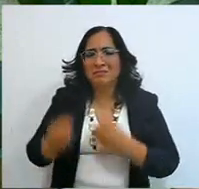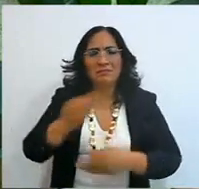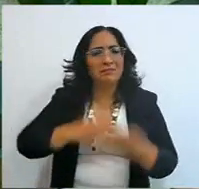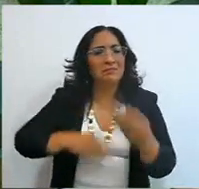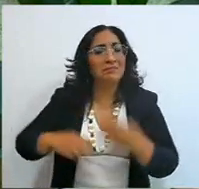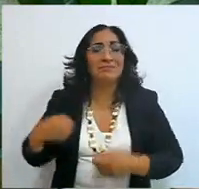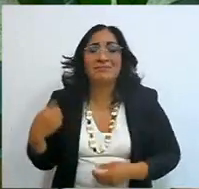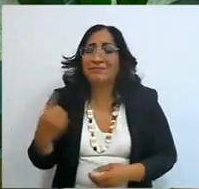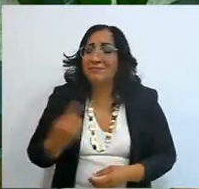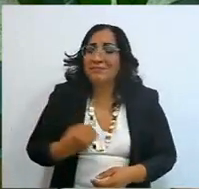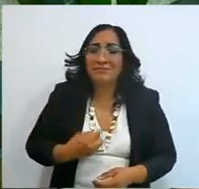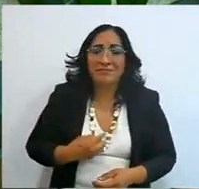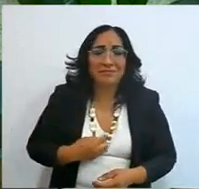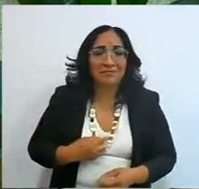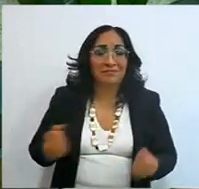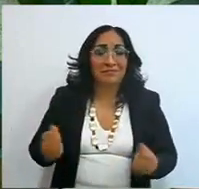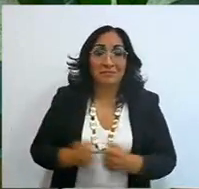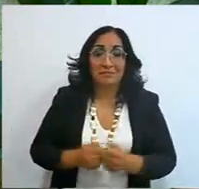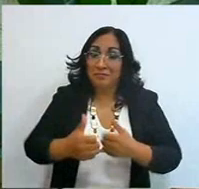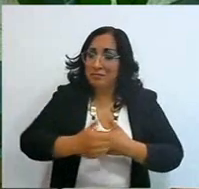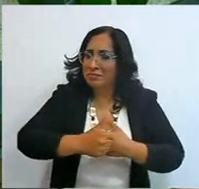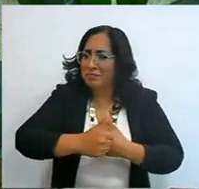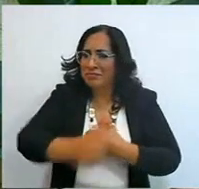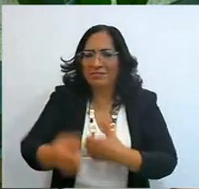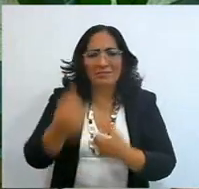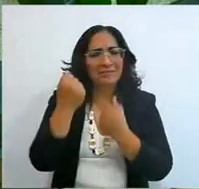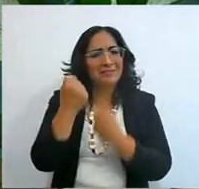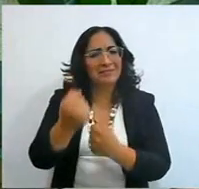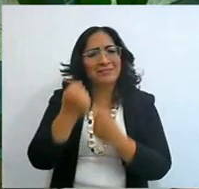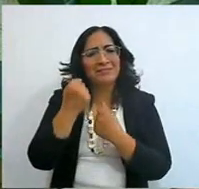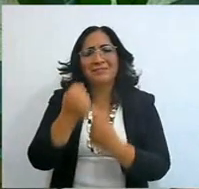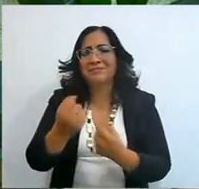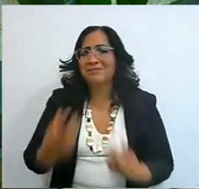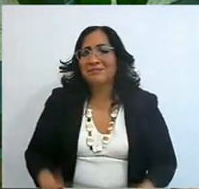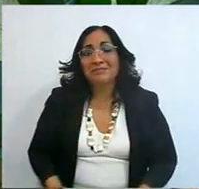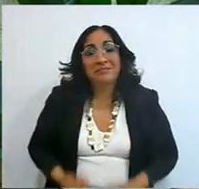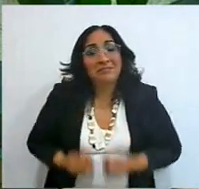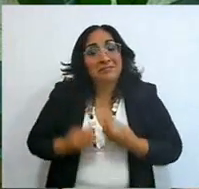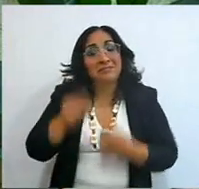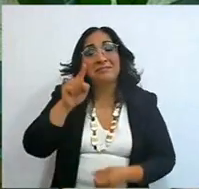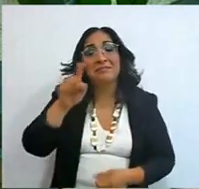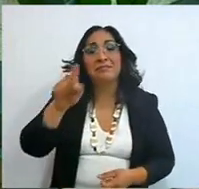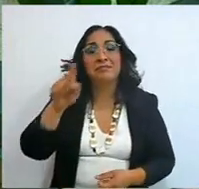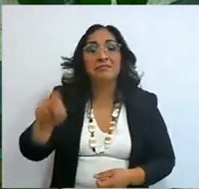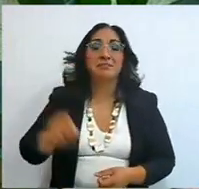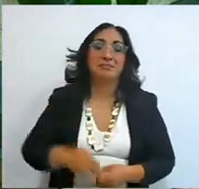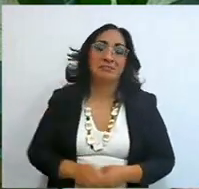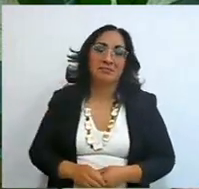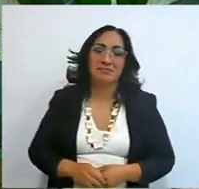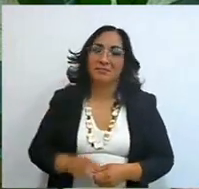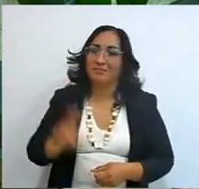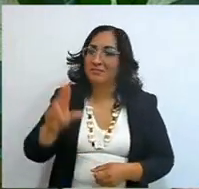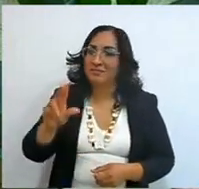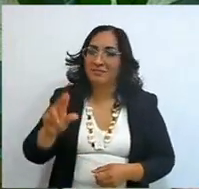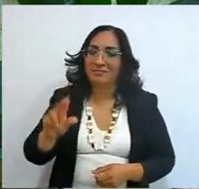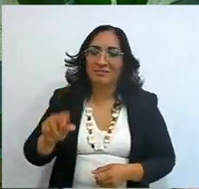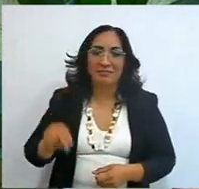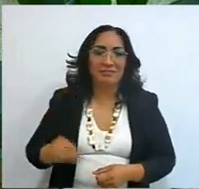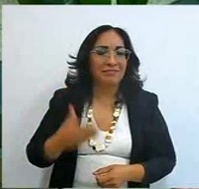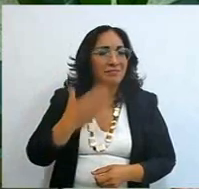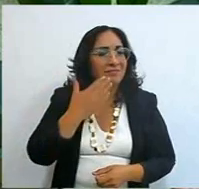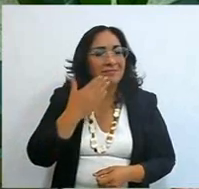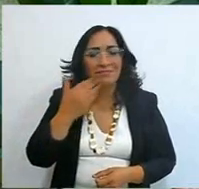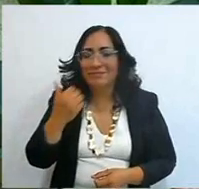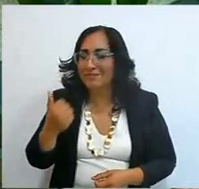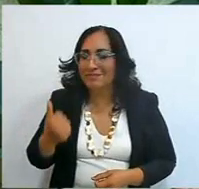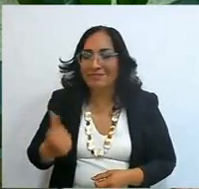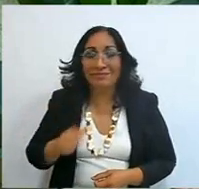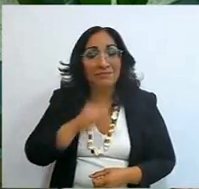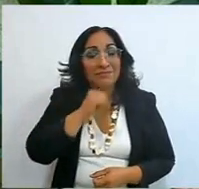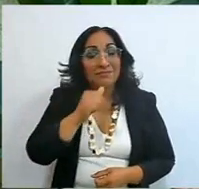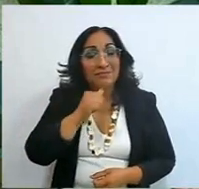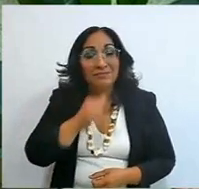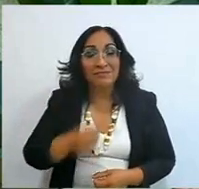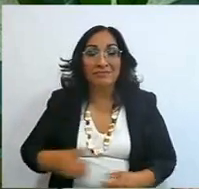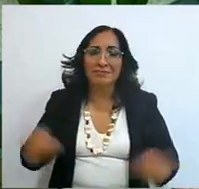with all your soul and with all your strength, there will be no one to hurt you,